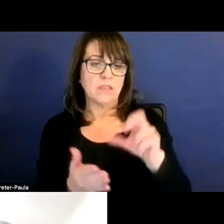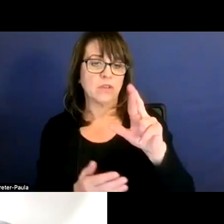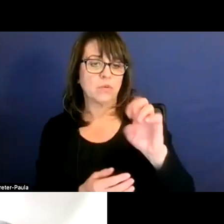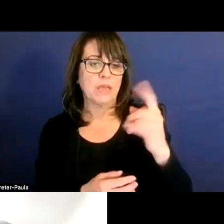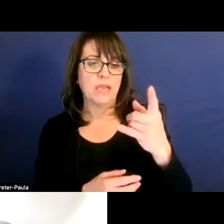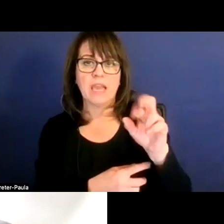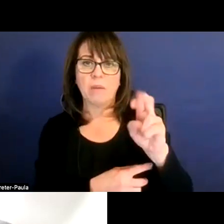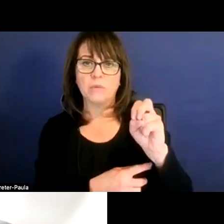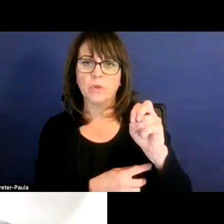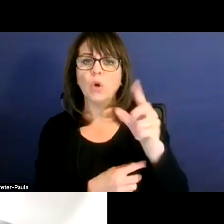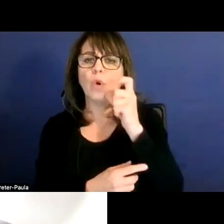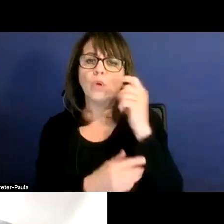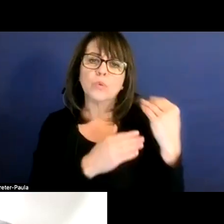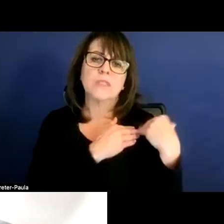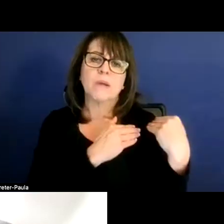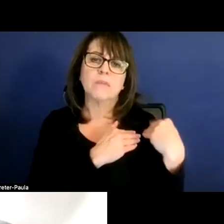for the state's recapture surplus distribution?